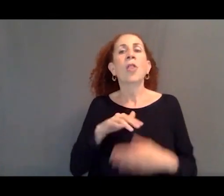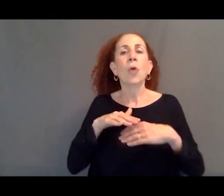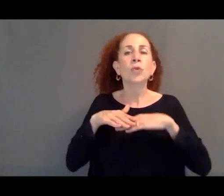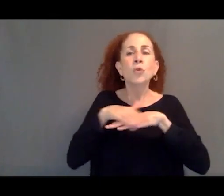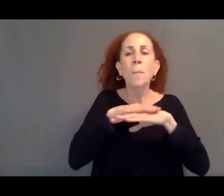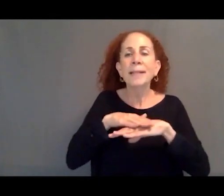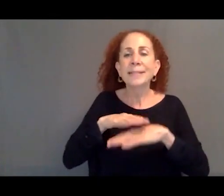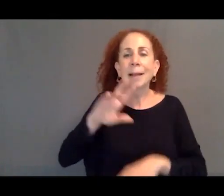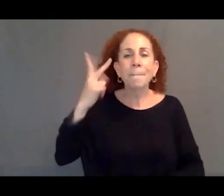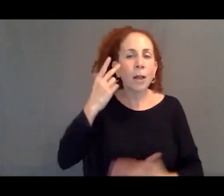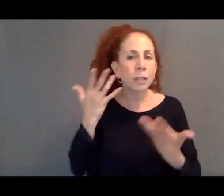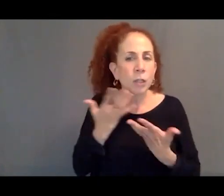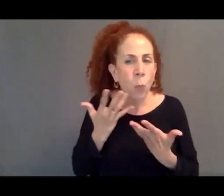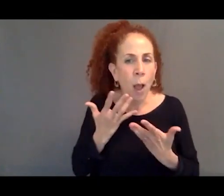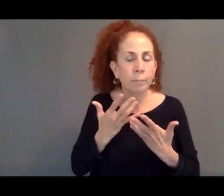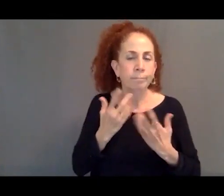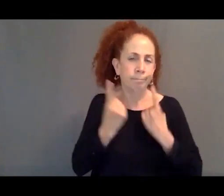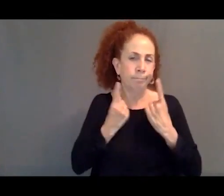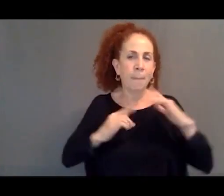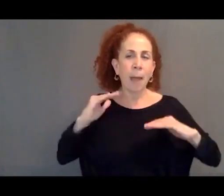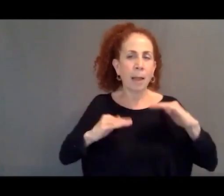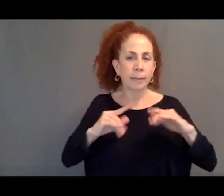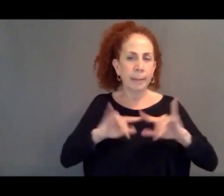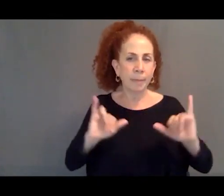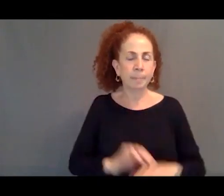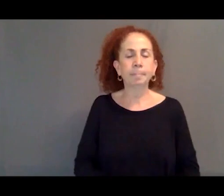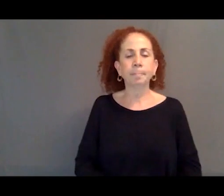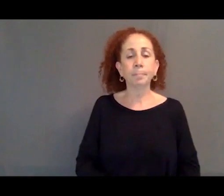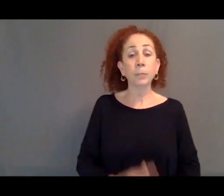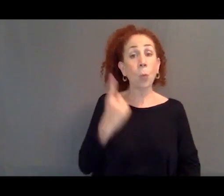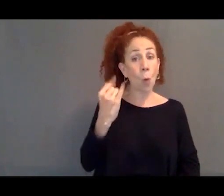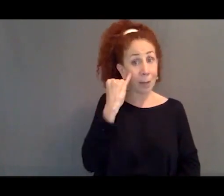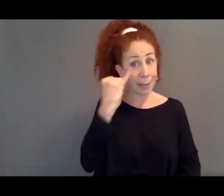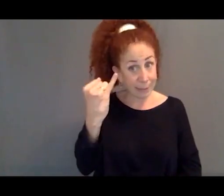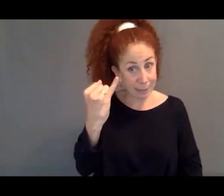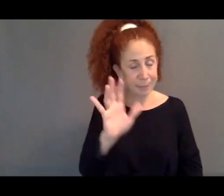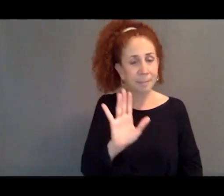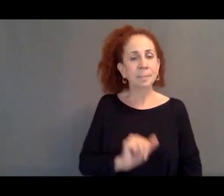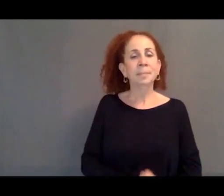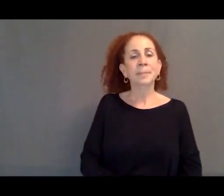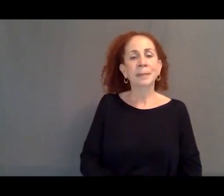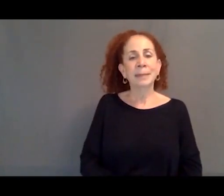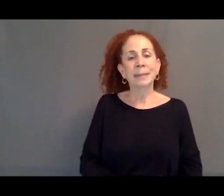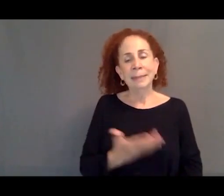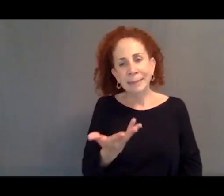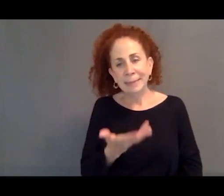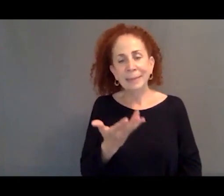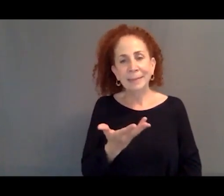And so one way would be to allow for greater surveillance